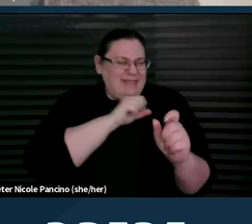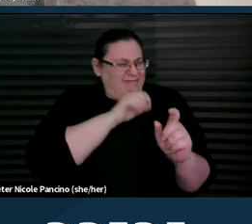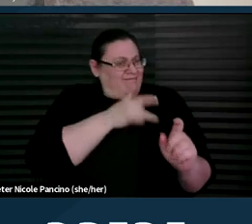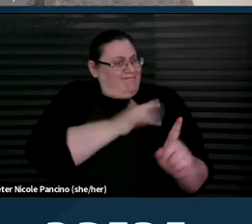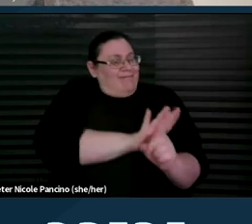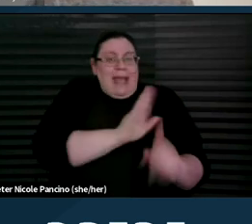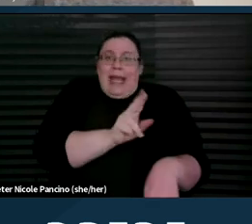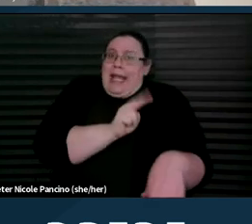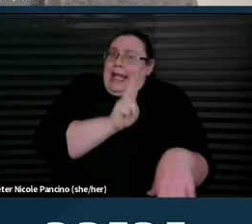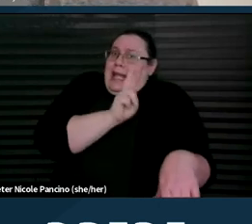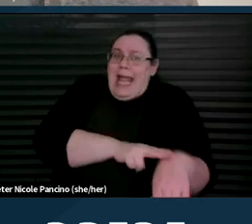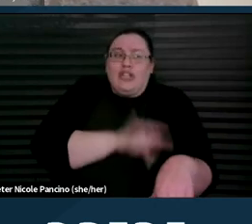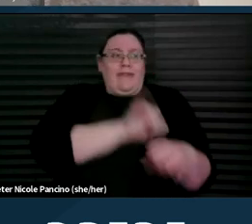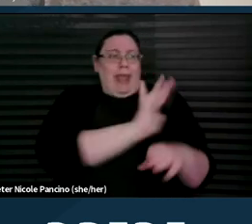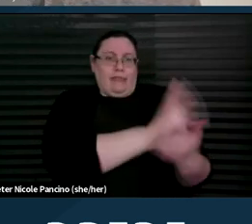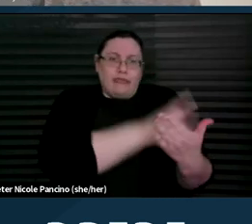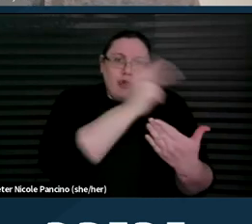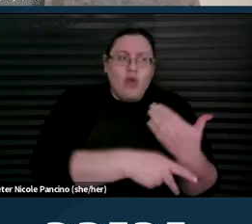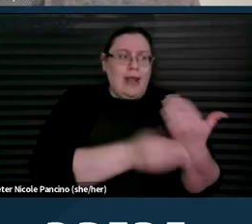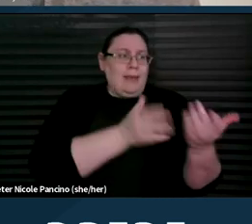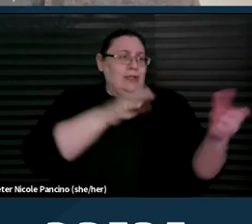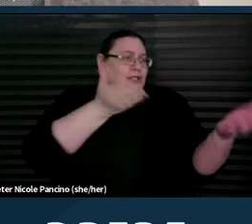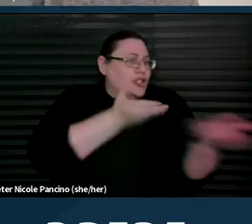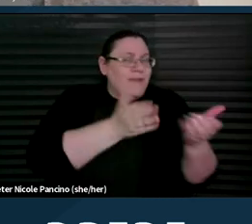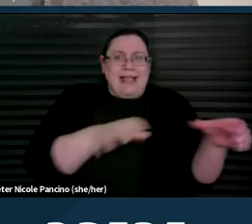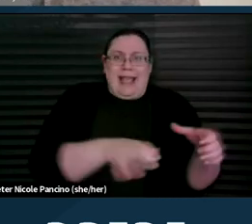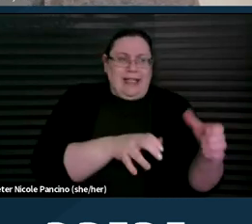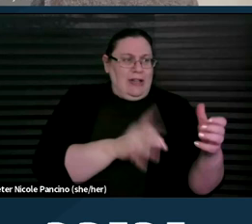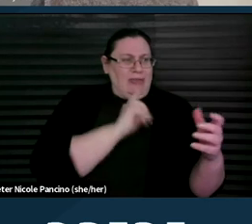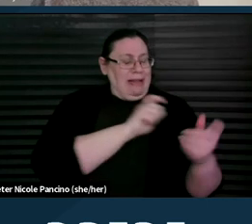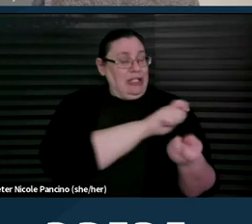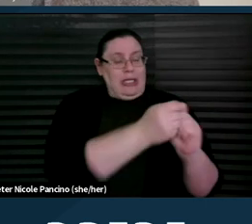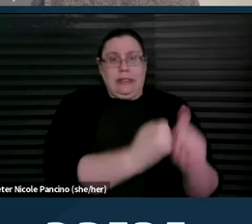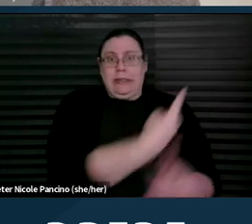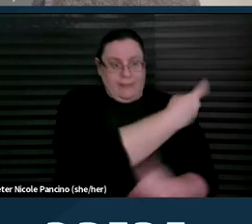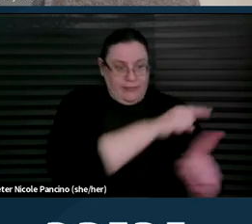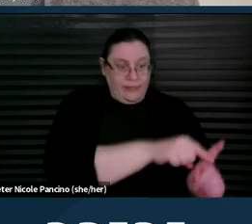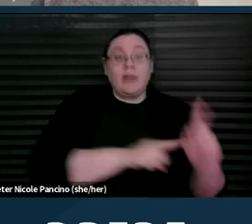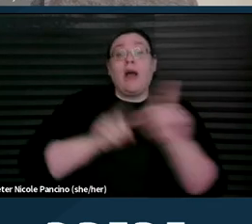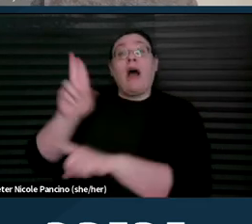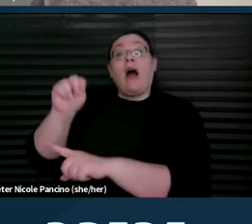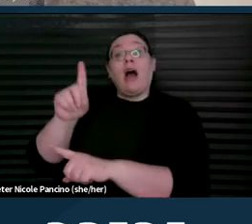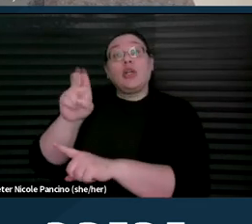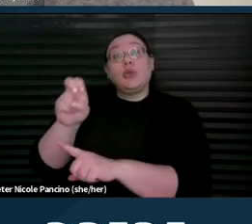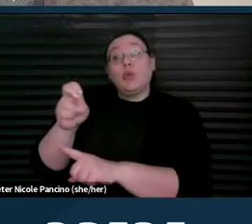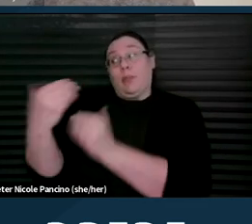or service or activity. And an undue burden is a significant difficulty or expense.